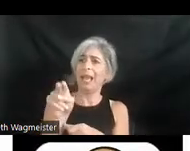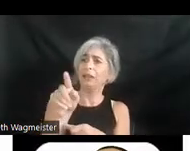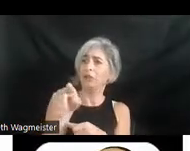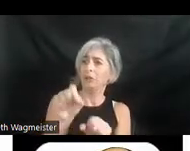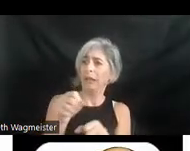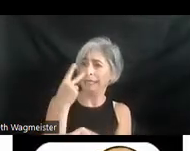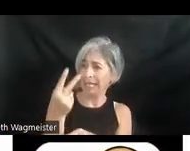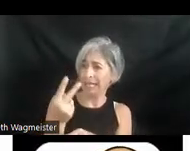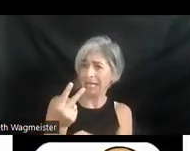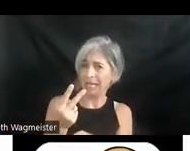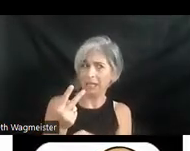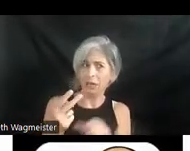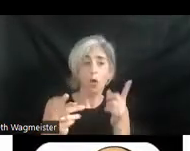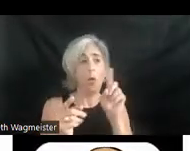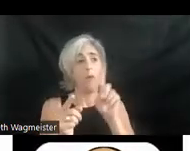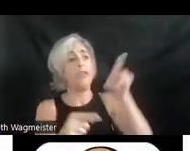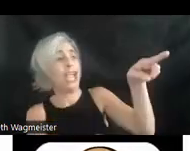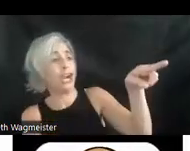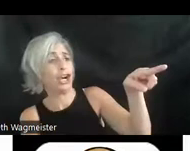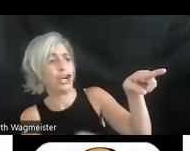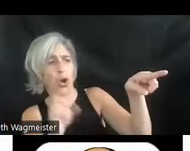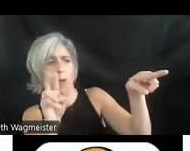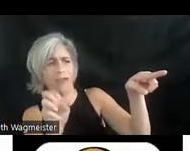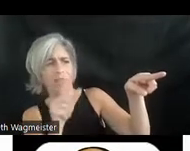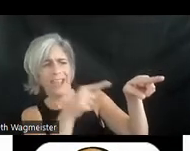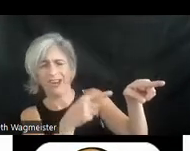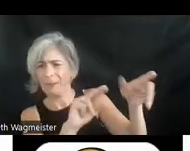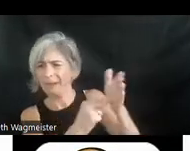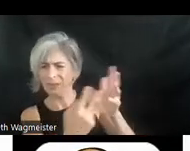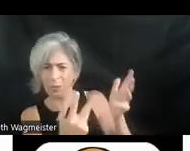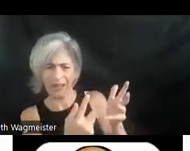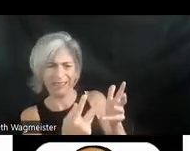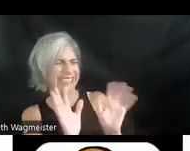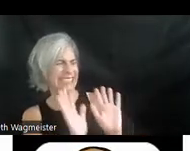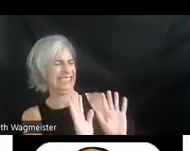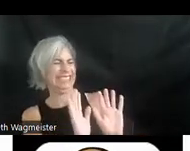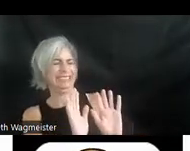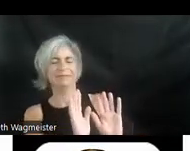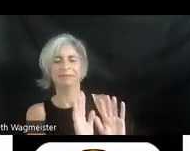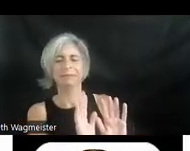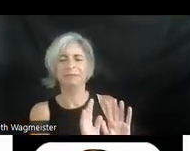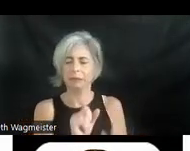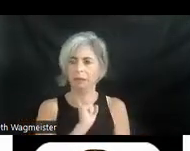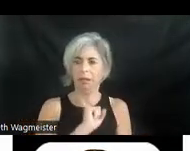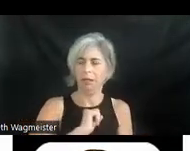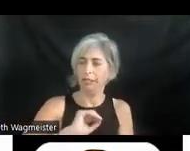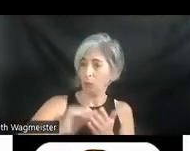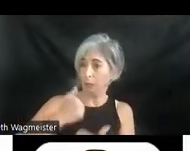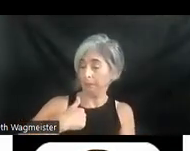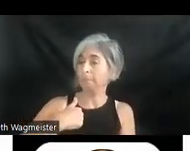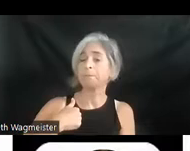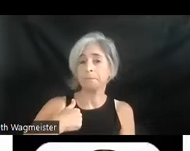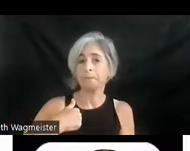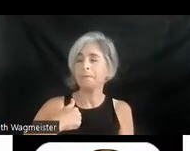see. Over there. What does over there mean? That kind of thing. So, excuse me, yeah I